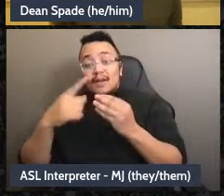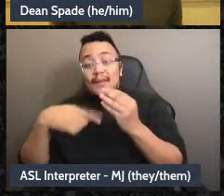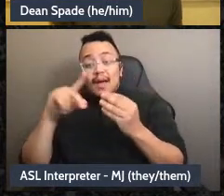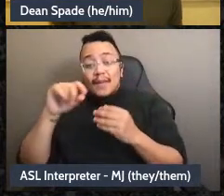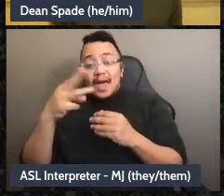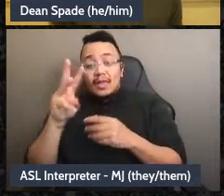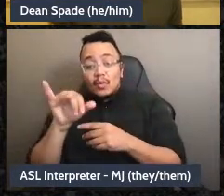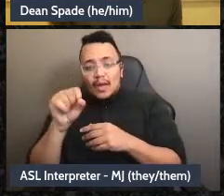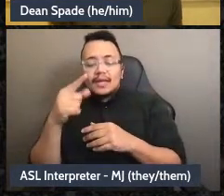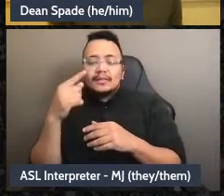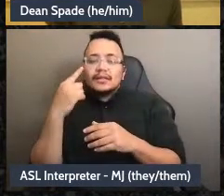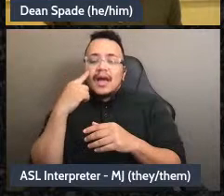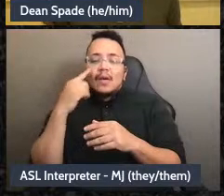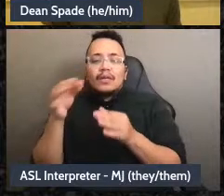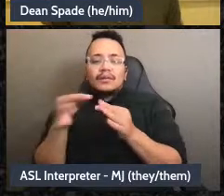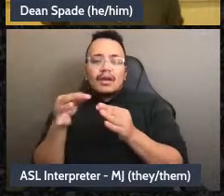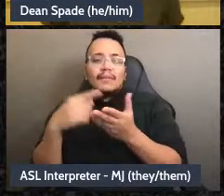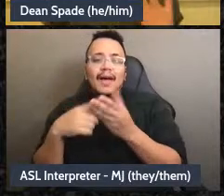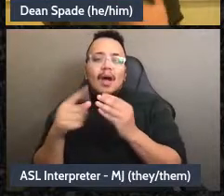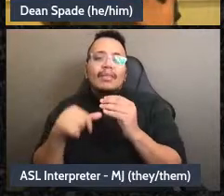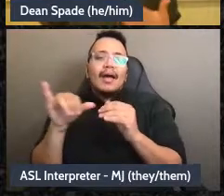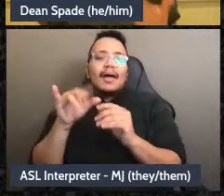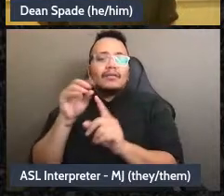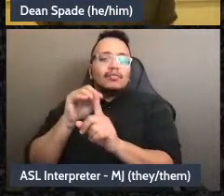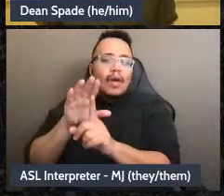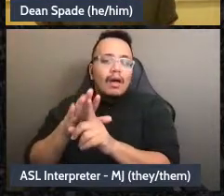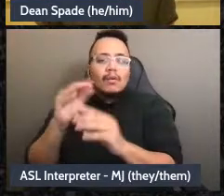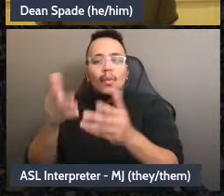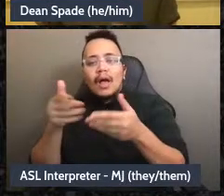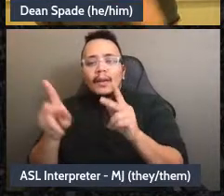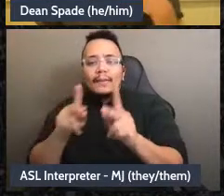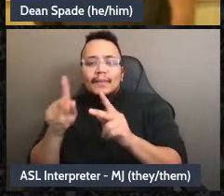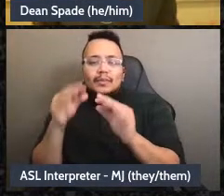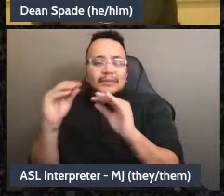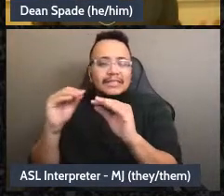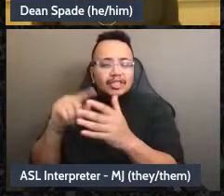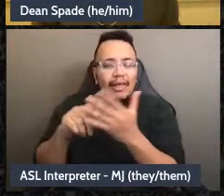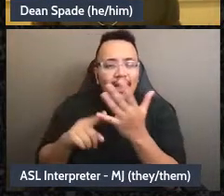and how it does it and its history, like, how do people who come in know enough about the